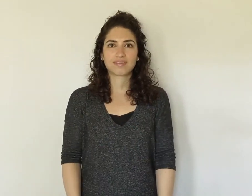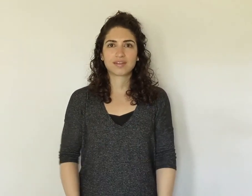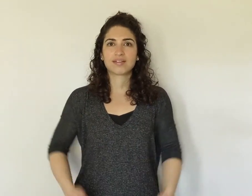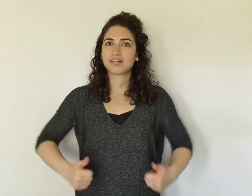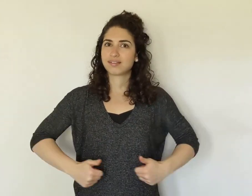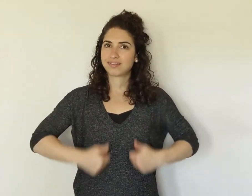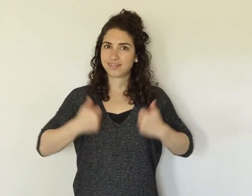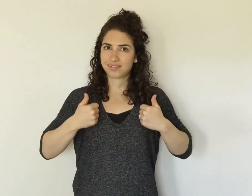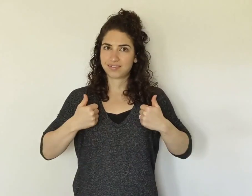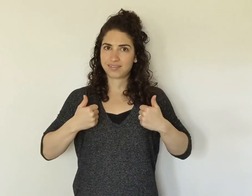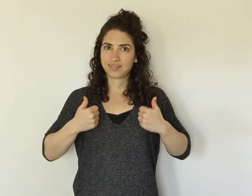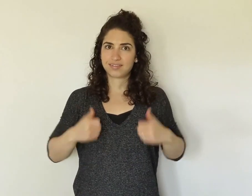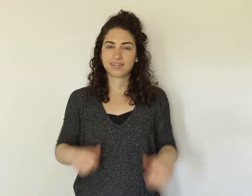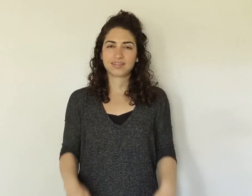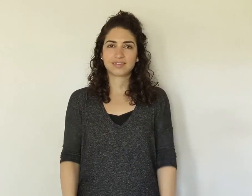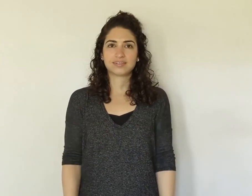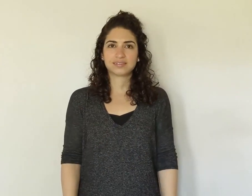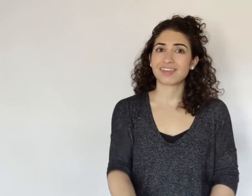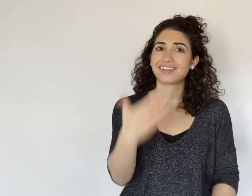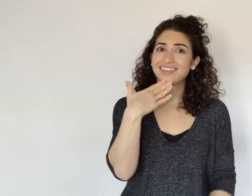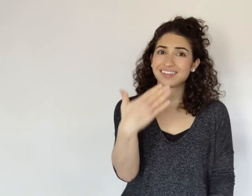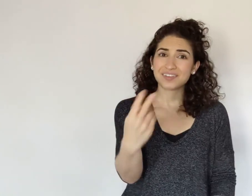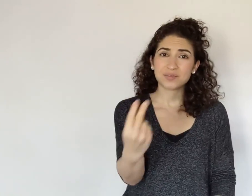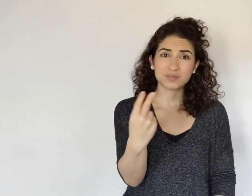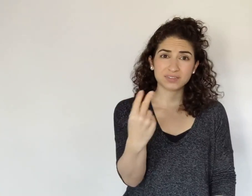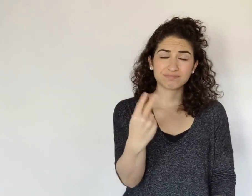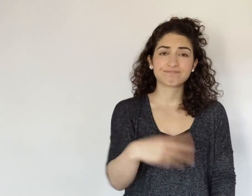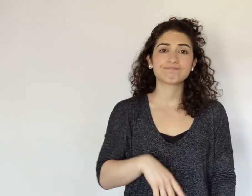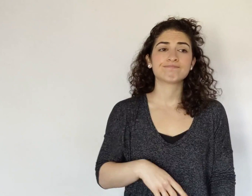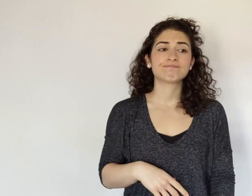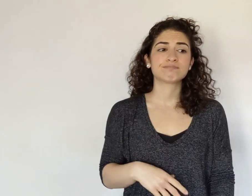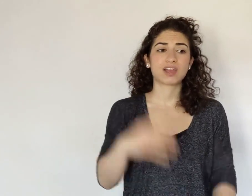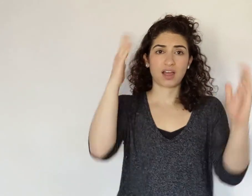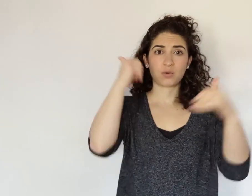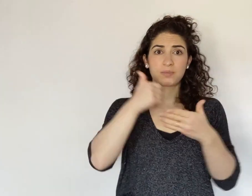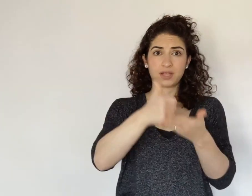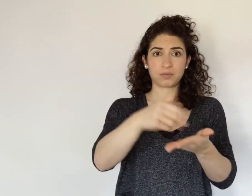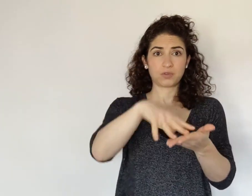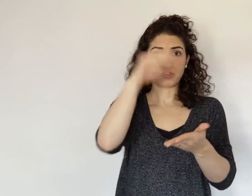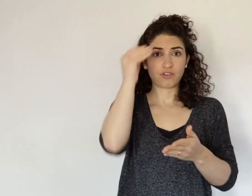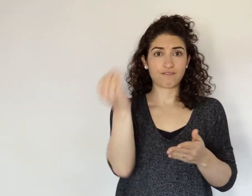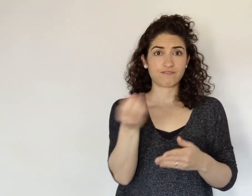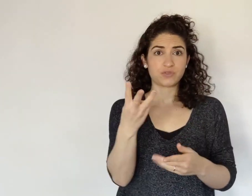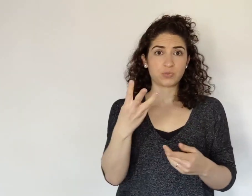ALIVE, or LIVING. Thank you for watching. I hope that it helped you learn